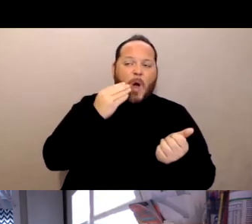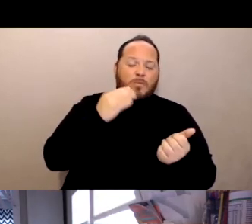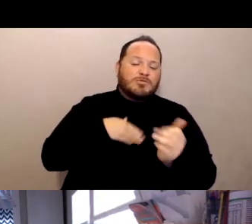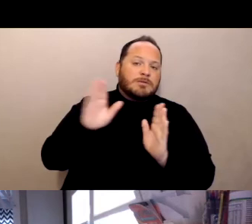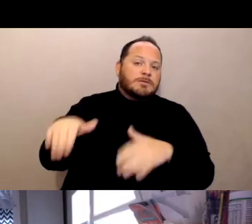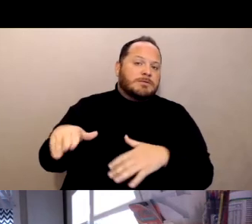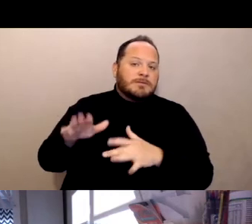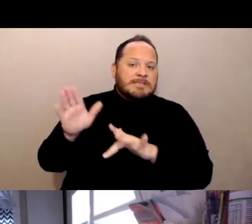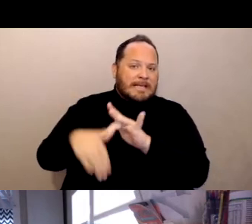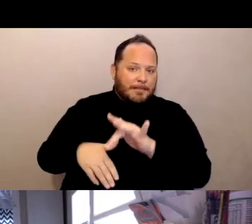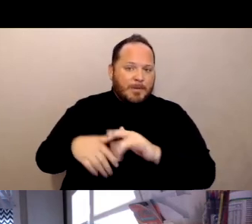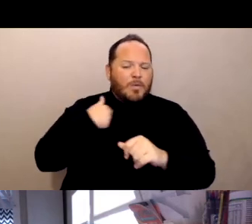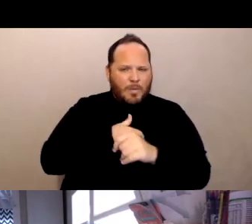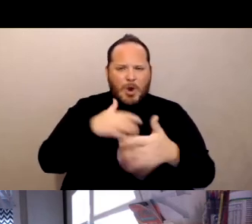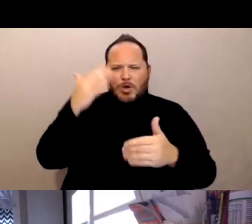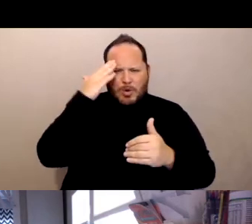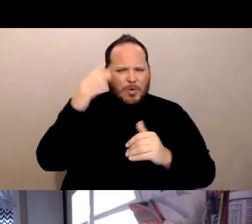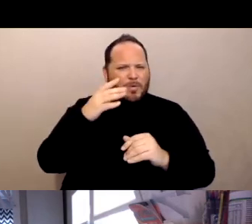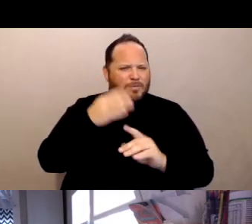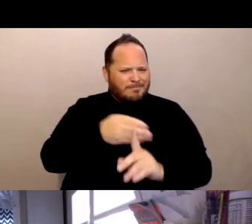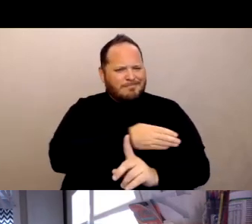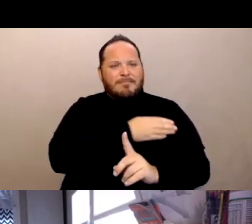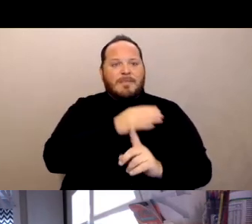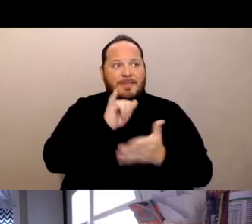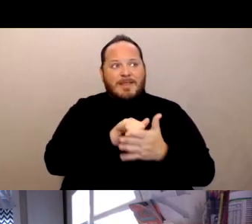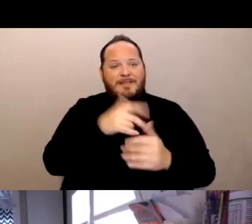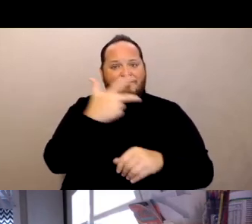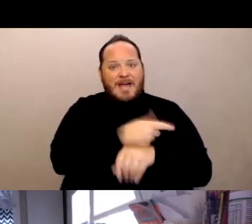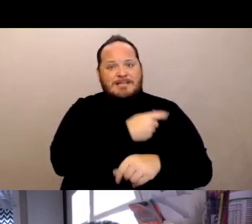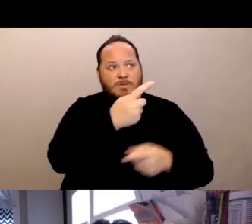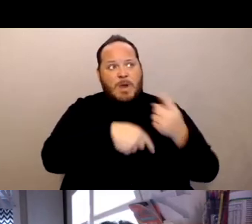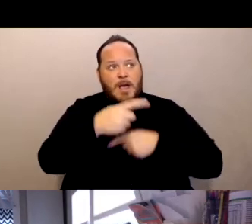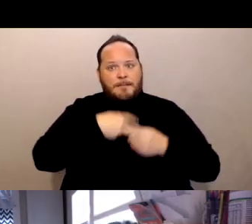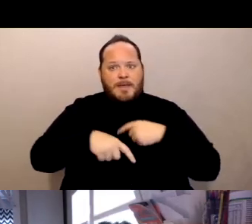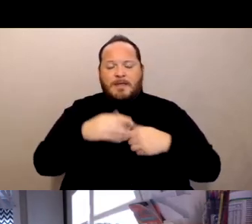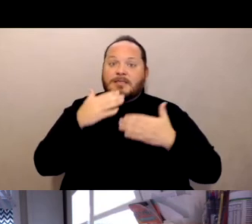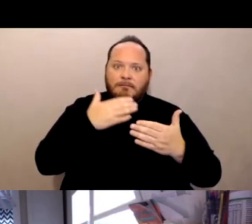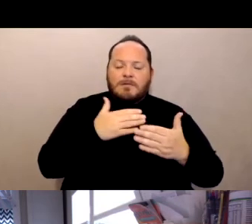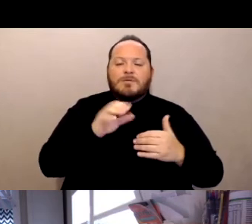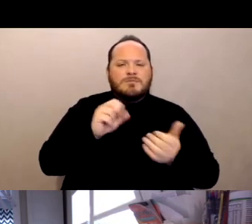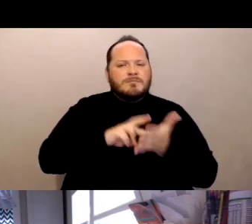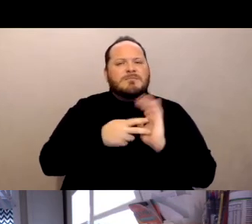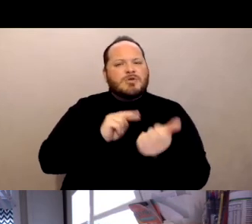that the vaccines were coming thankfully. So nursing homes should have been very prepared to have a consent process in place